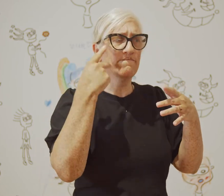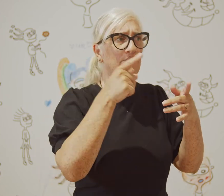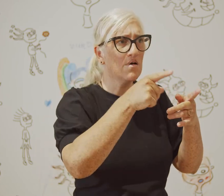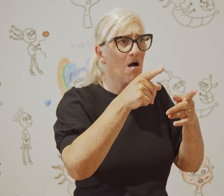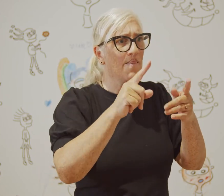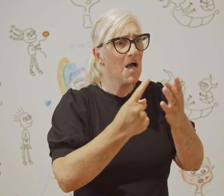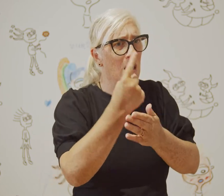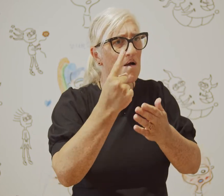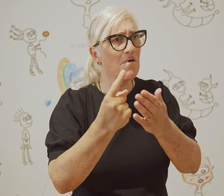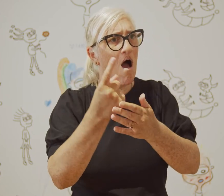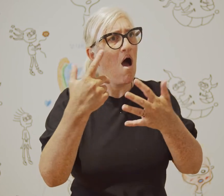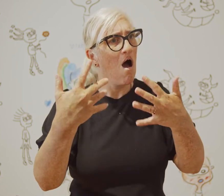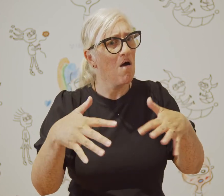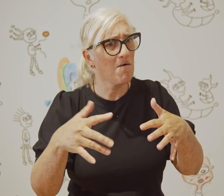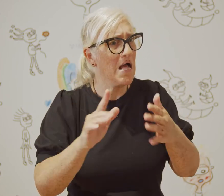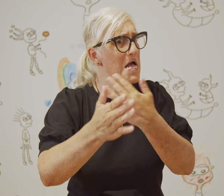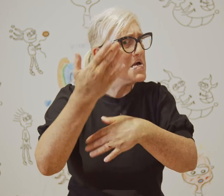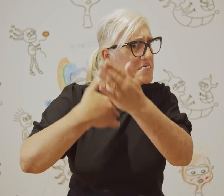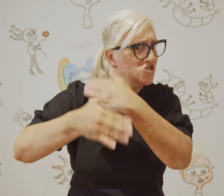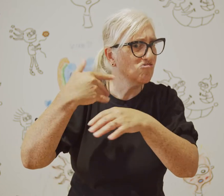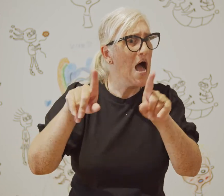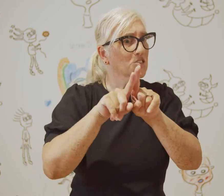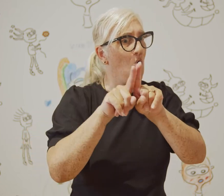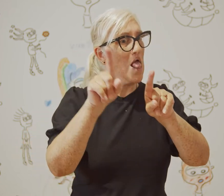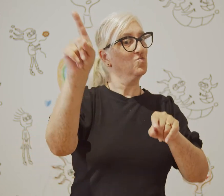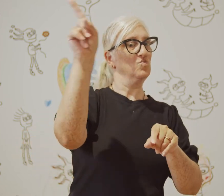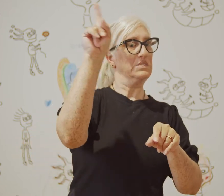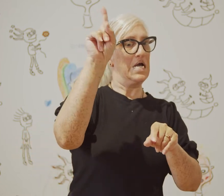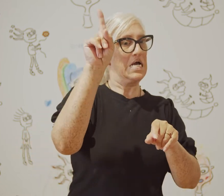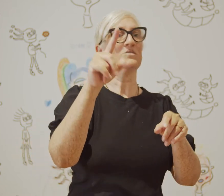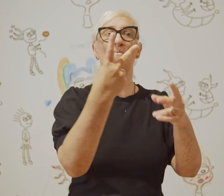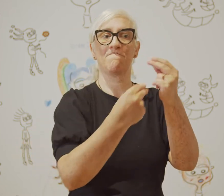that have been submitted, including history and current events,